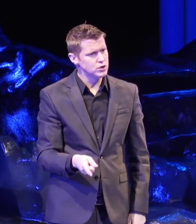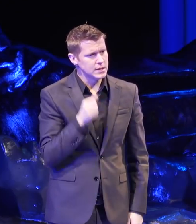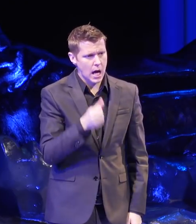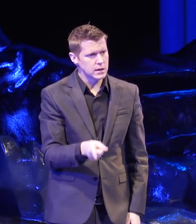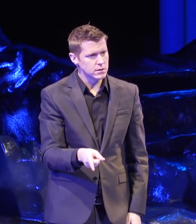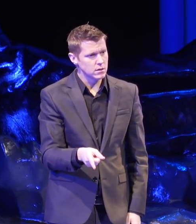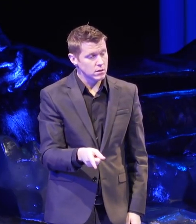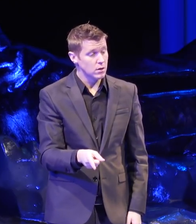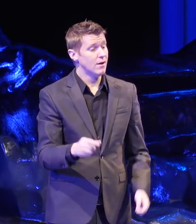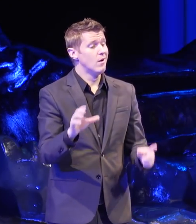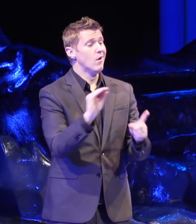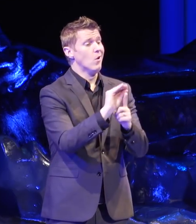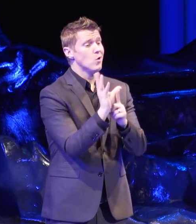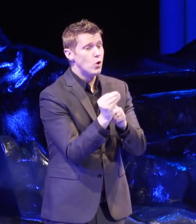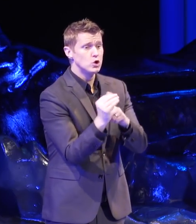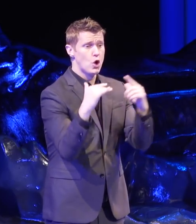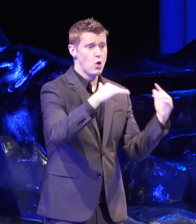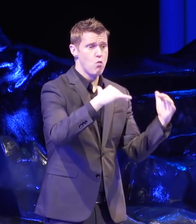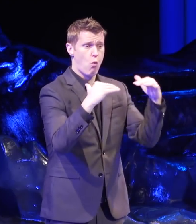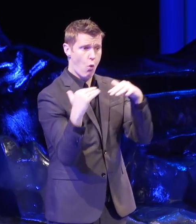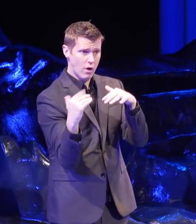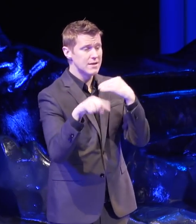Culture wars are about winning.